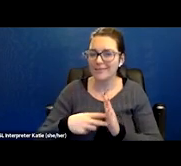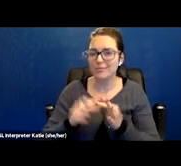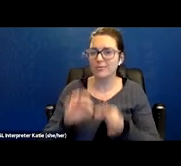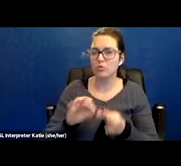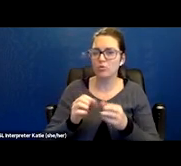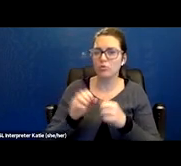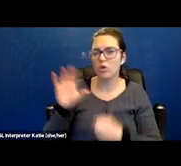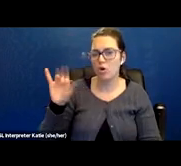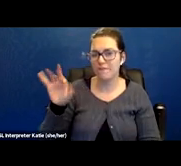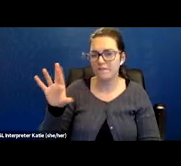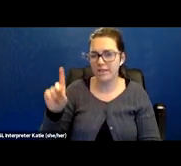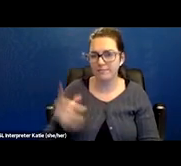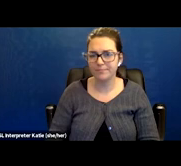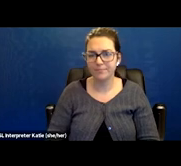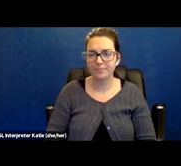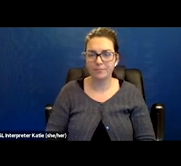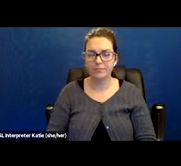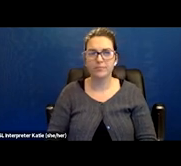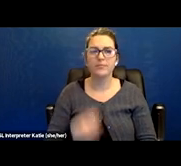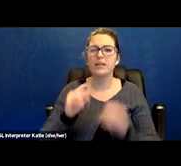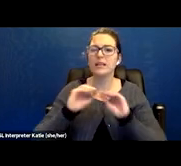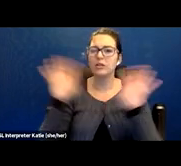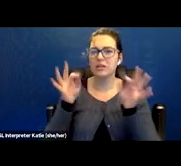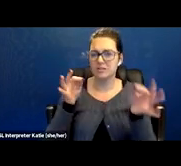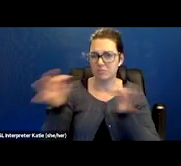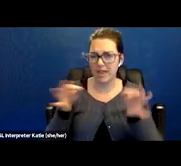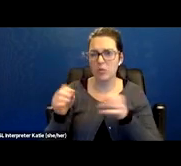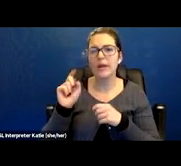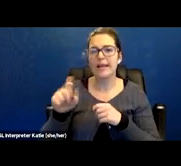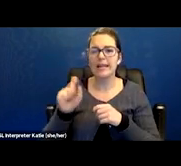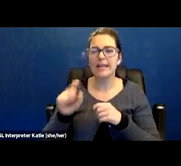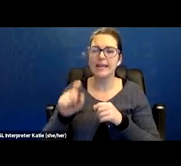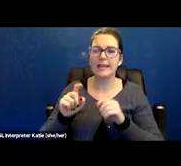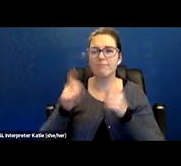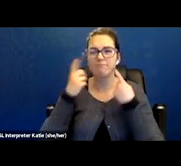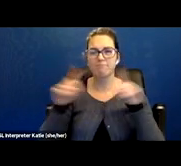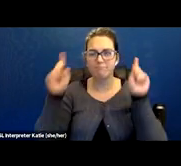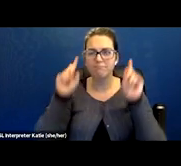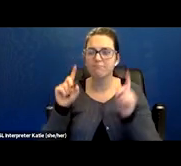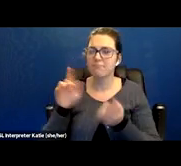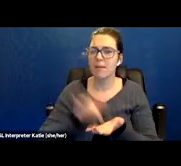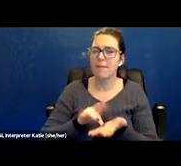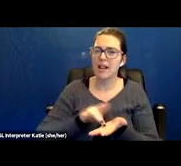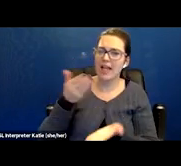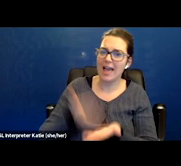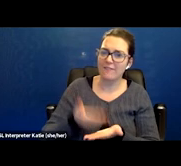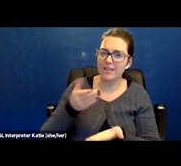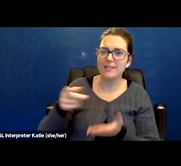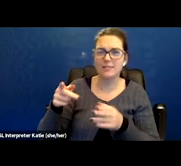You know, it clearly outlines that we need objective medical evidence from an acceptable medical source to establish an MDI for COVID.